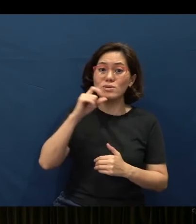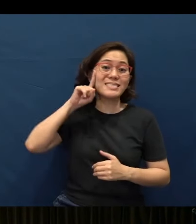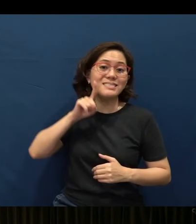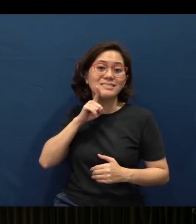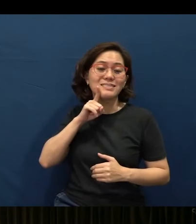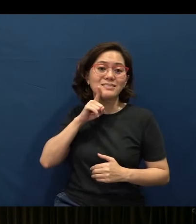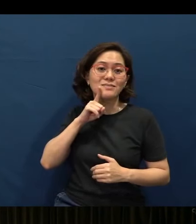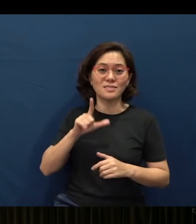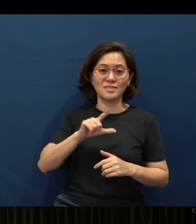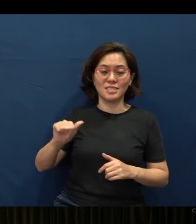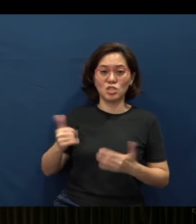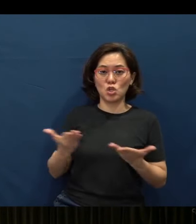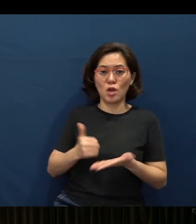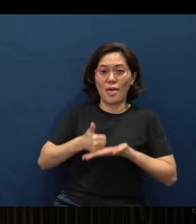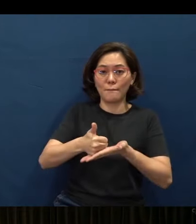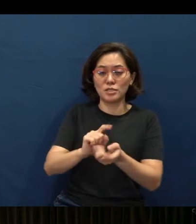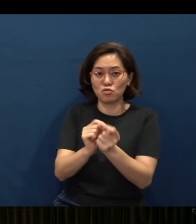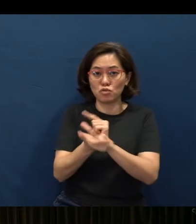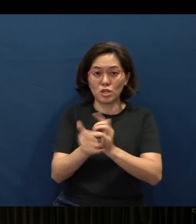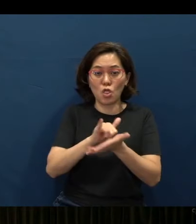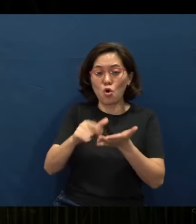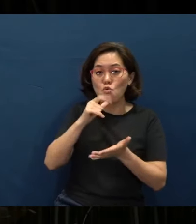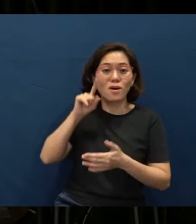and Li-Sa is here, helping us to (interpret) to those who are deaf -